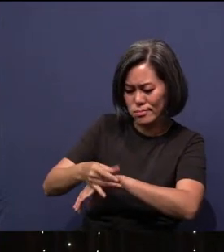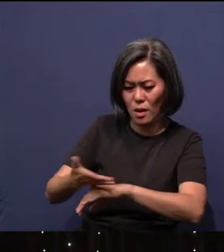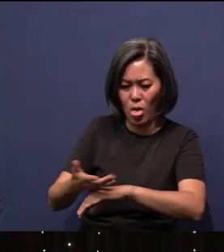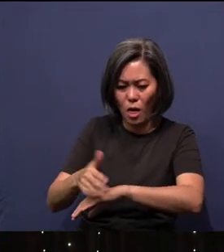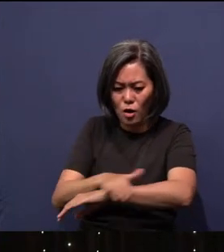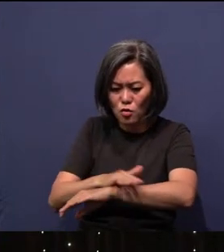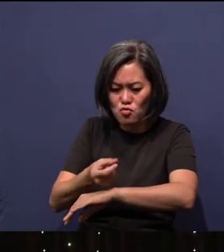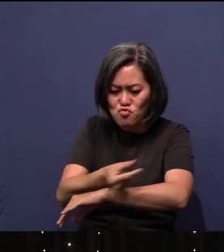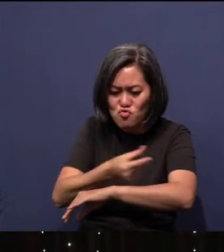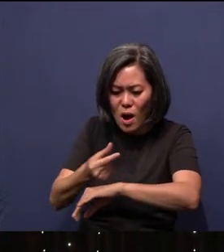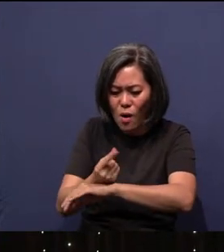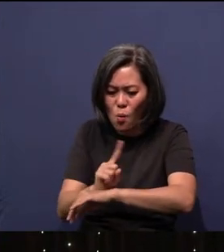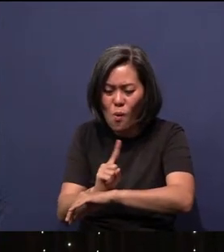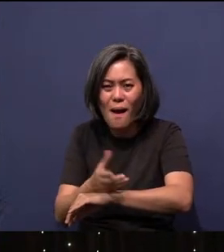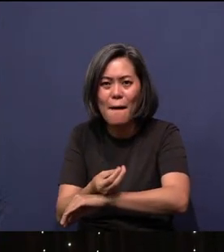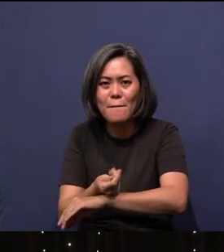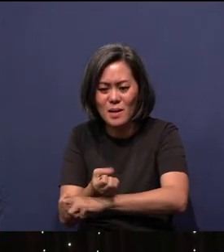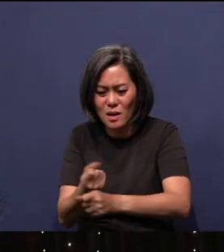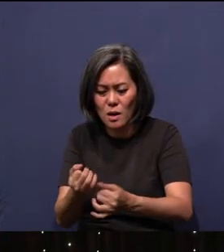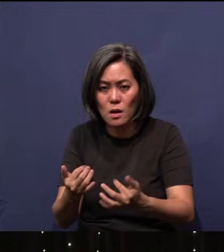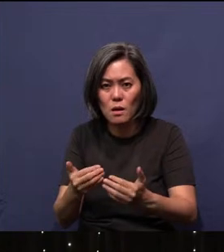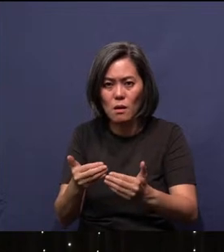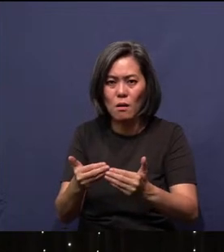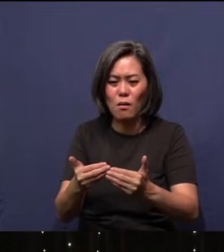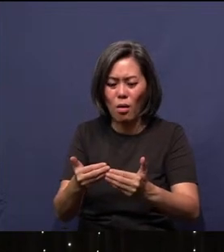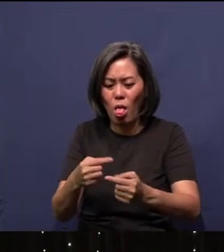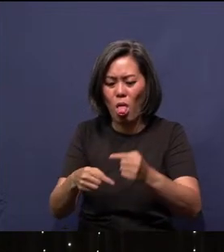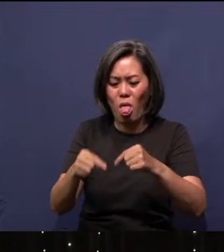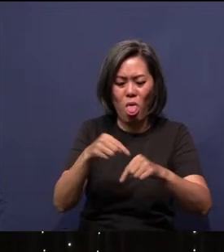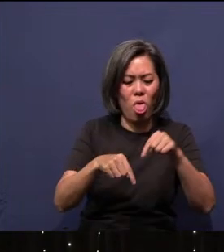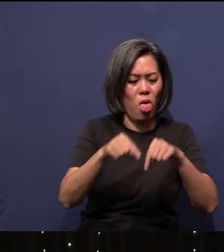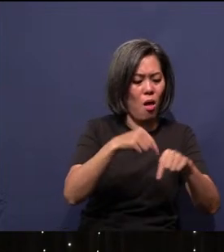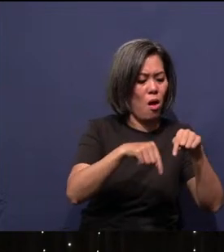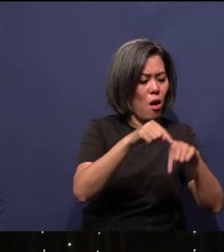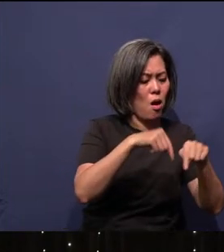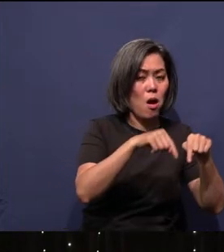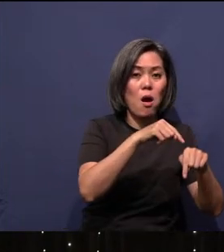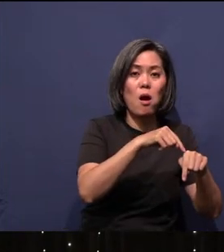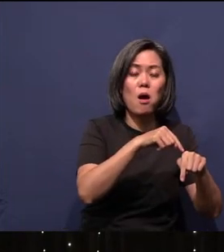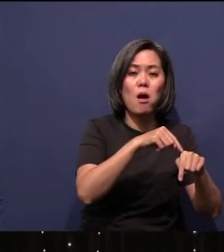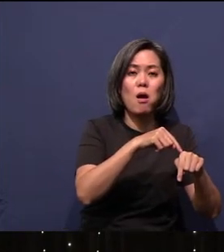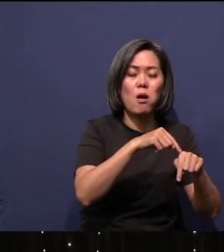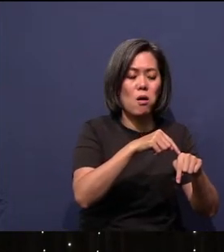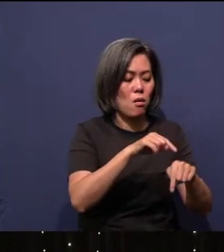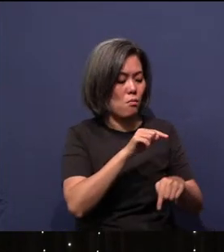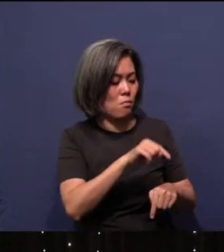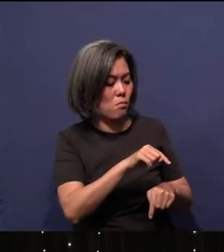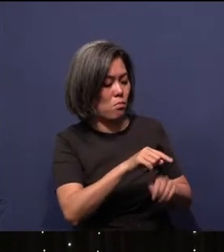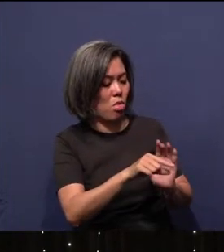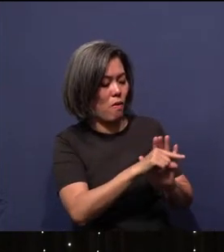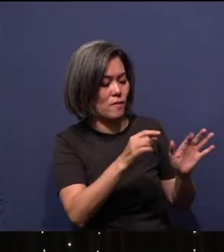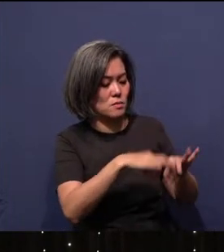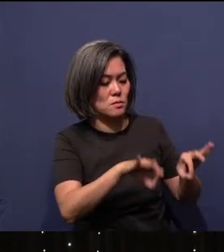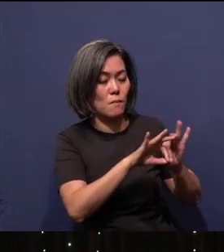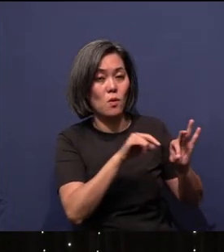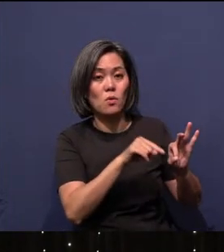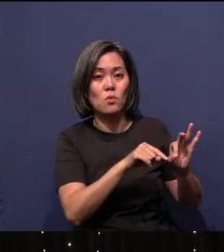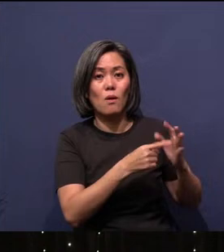If you go on, you'll find that this verse is precious. In the beginning, God